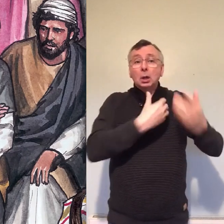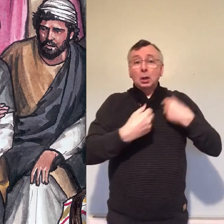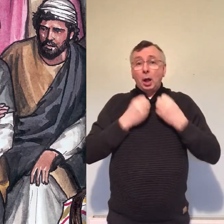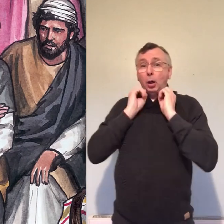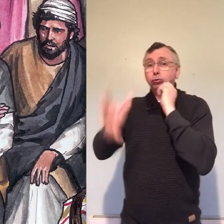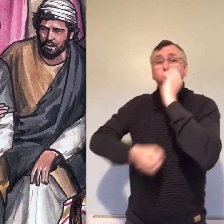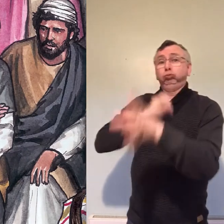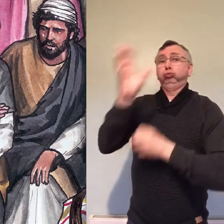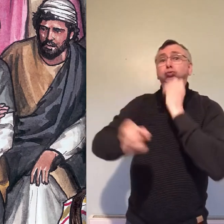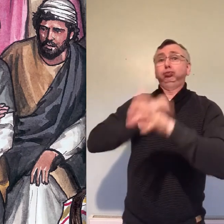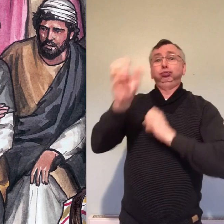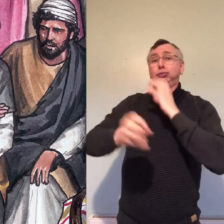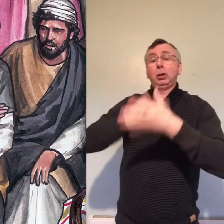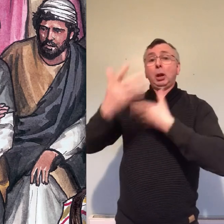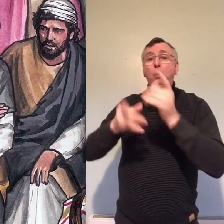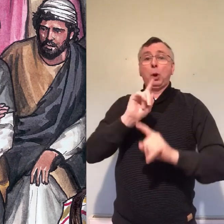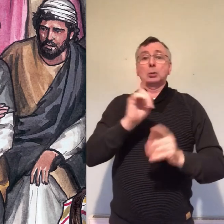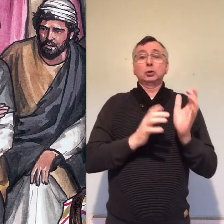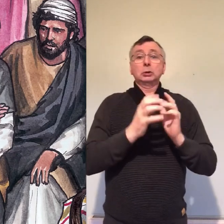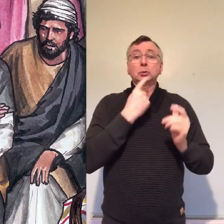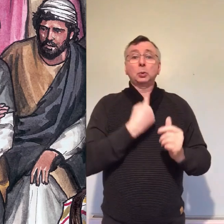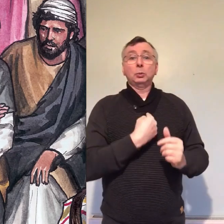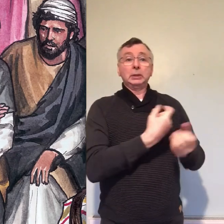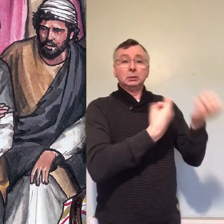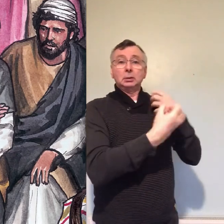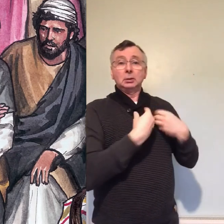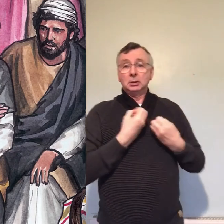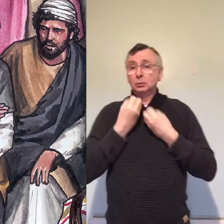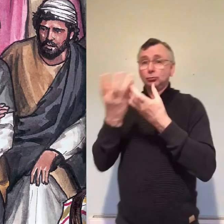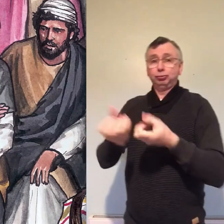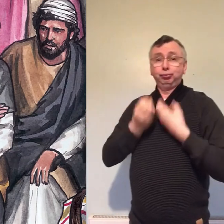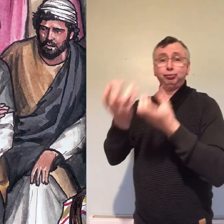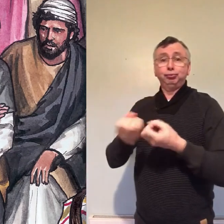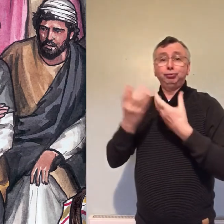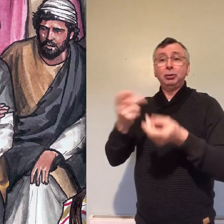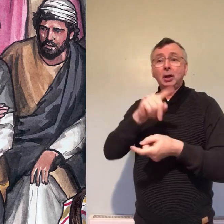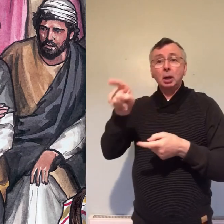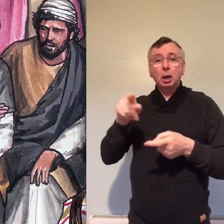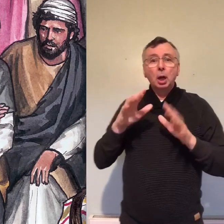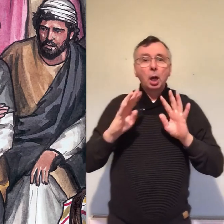all these things that Jesus had told her to the disciples and they were astonished